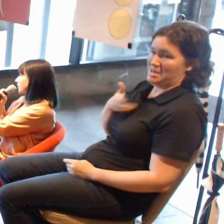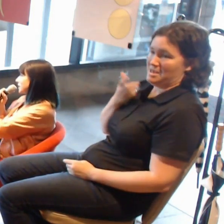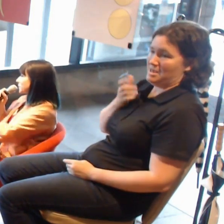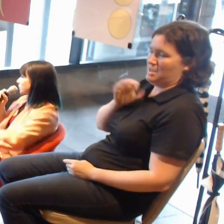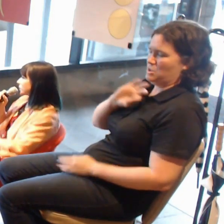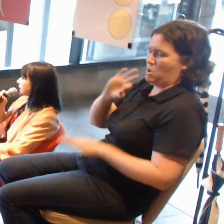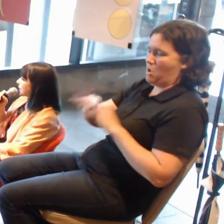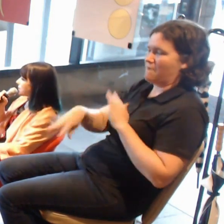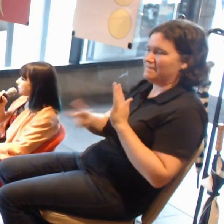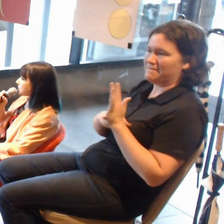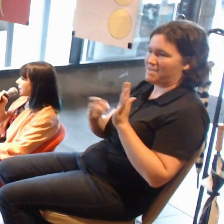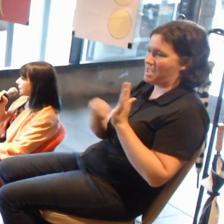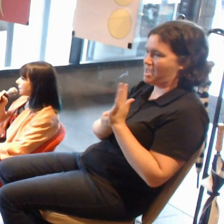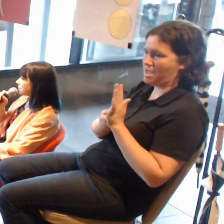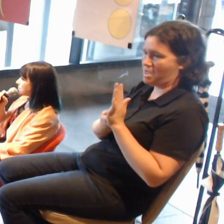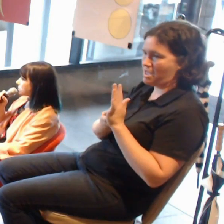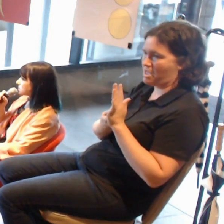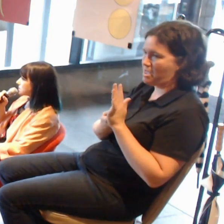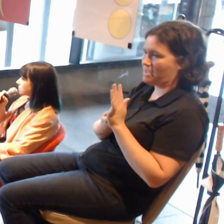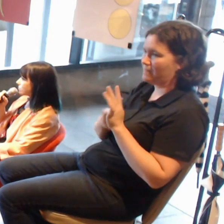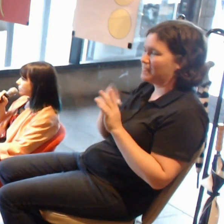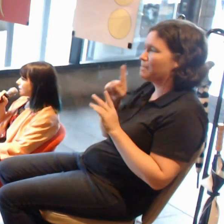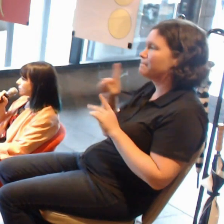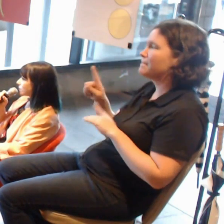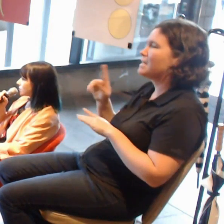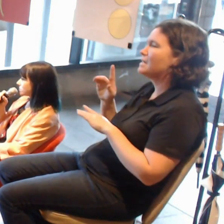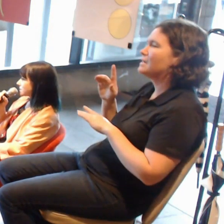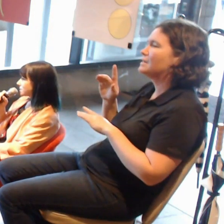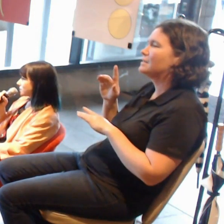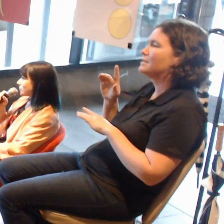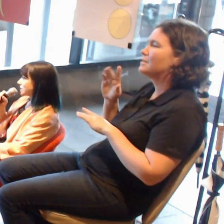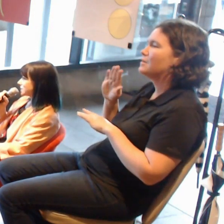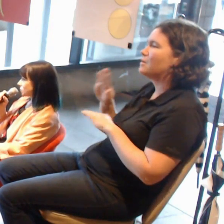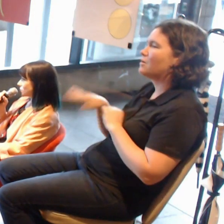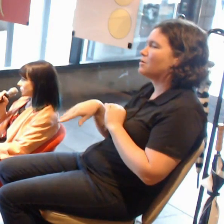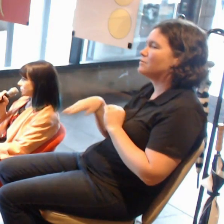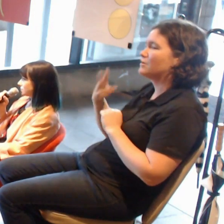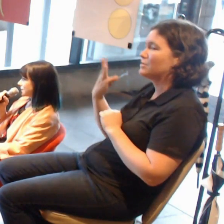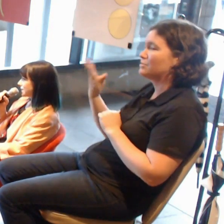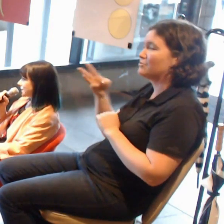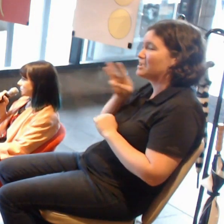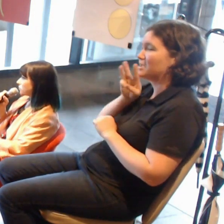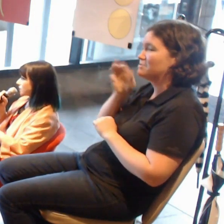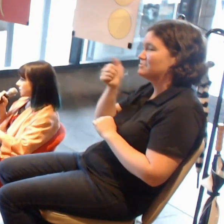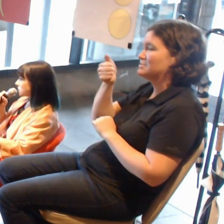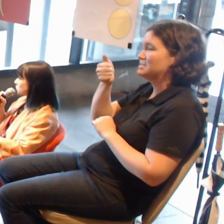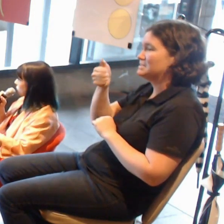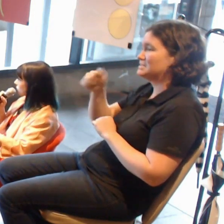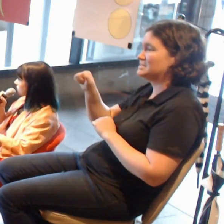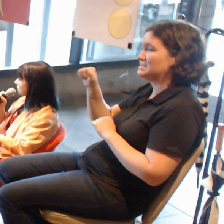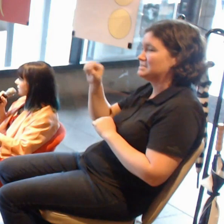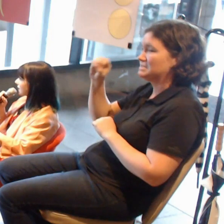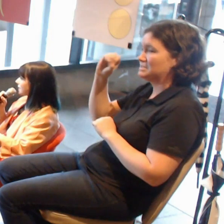but about an immersive 360 digital moving image work in a show called Hyper Real.